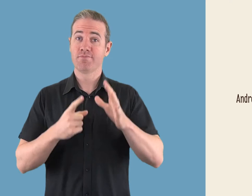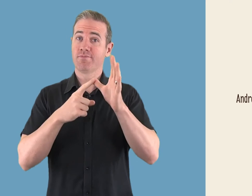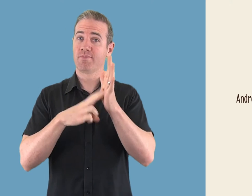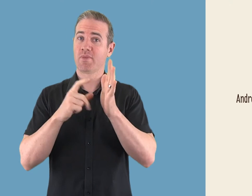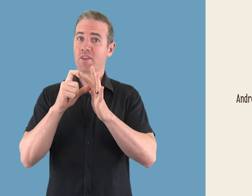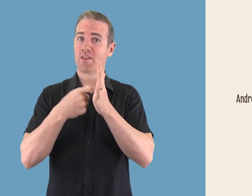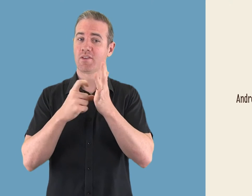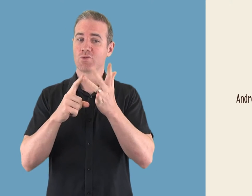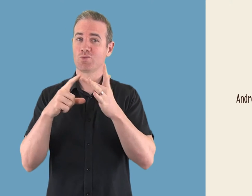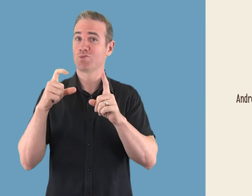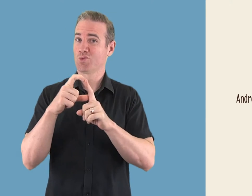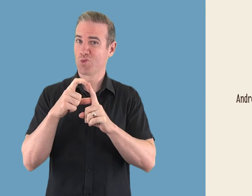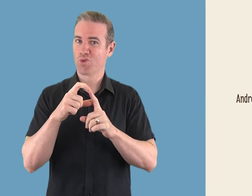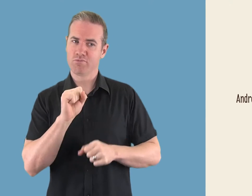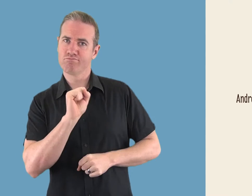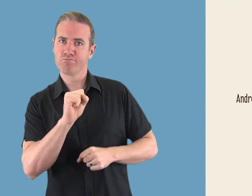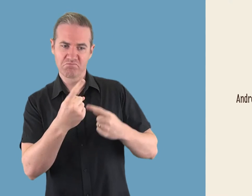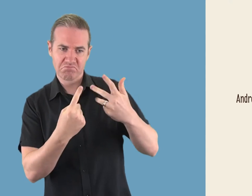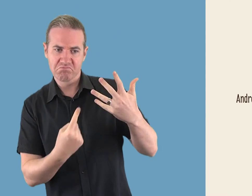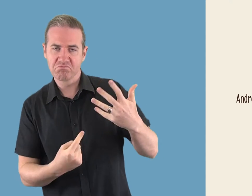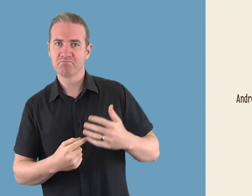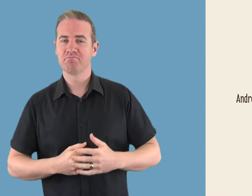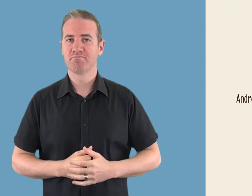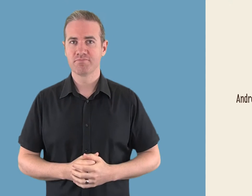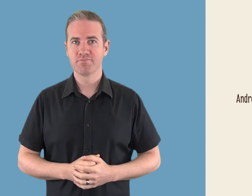Android features